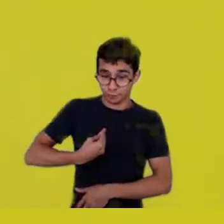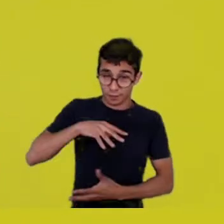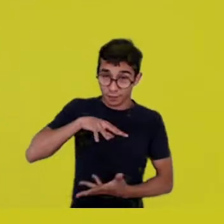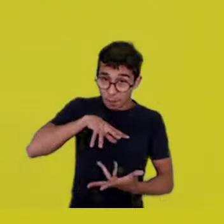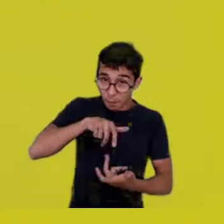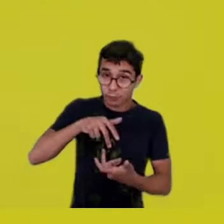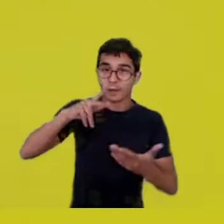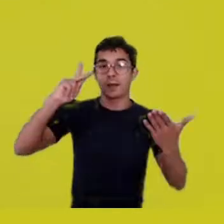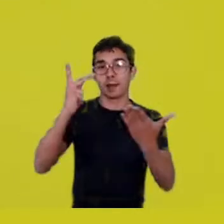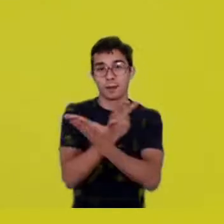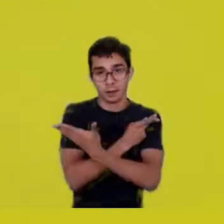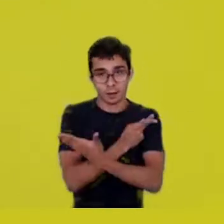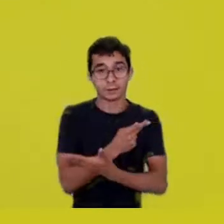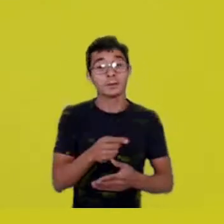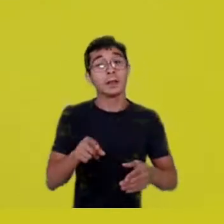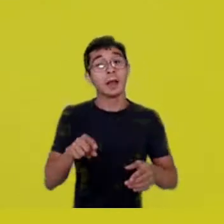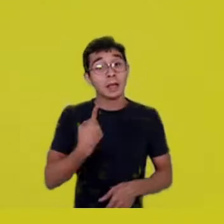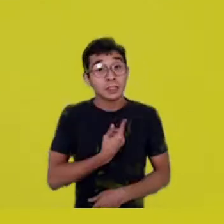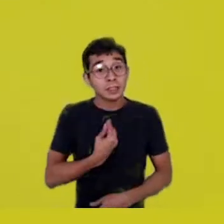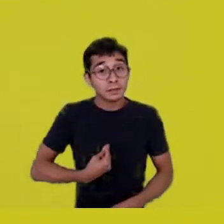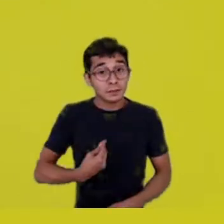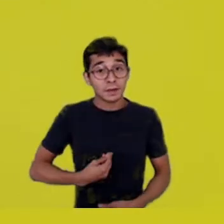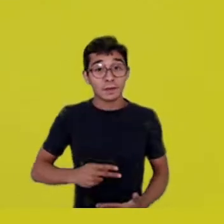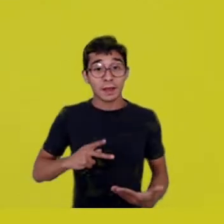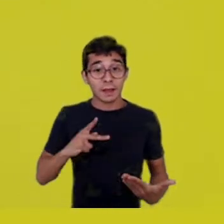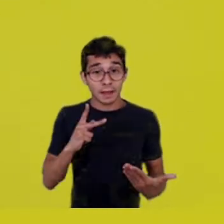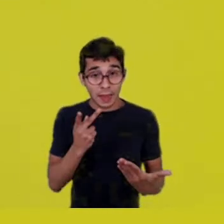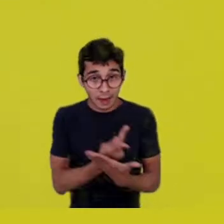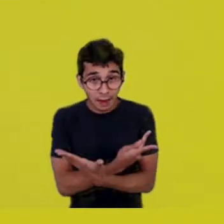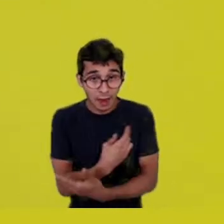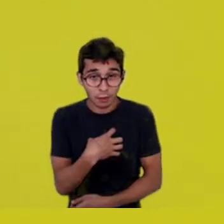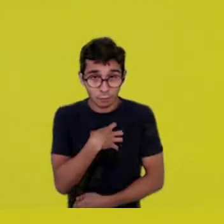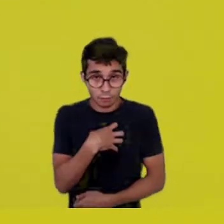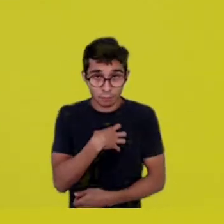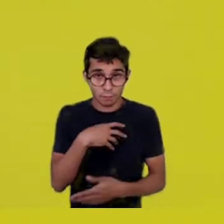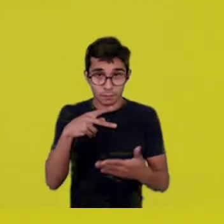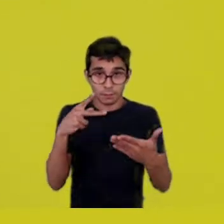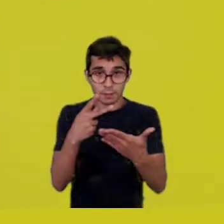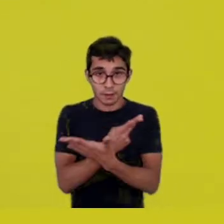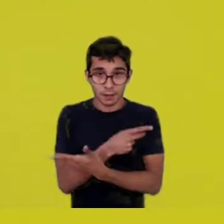If we chose the wrong way to live on Earth, in cities,